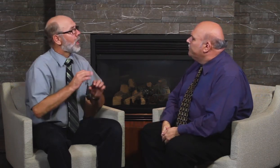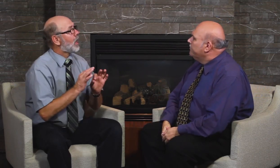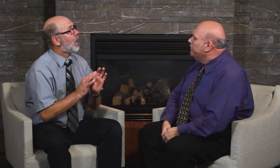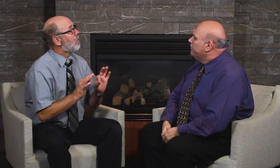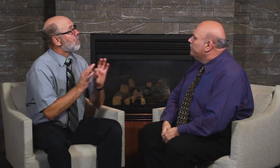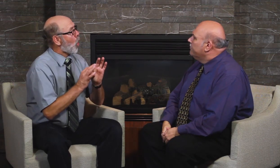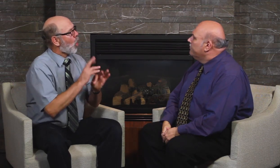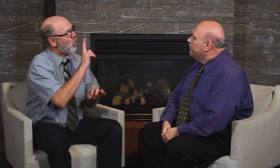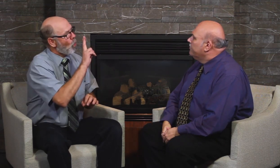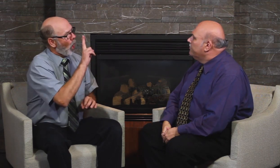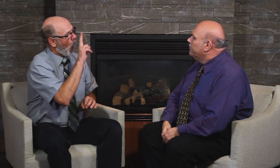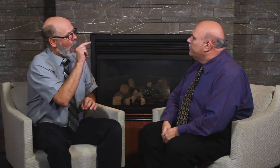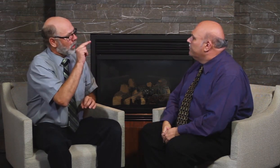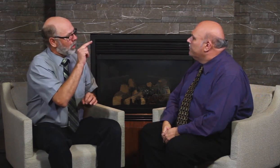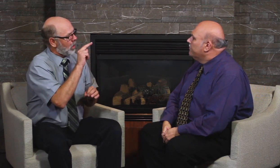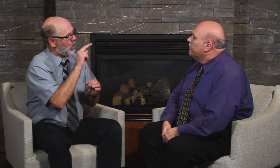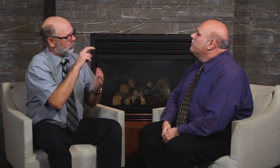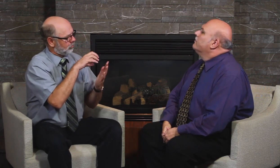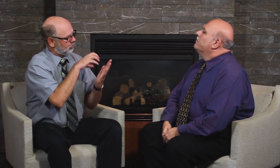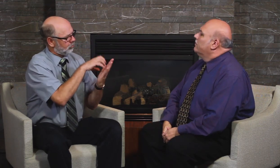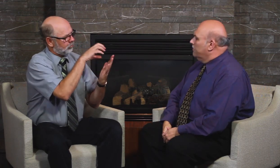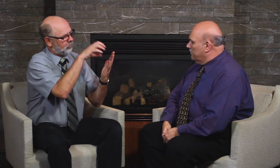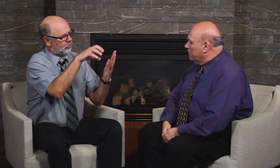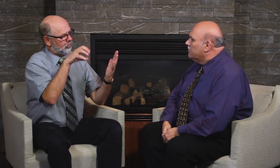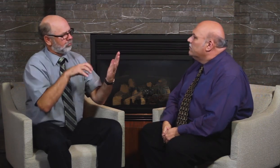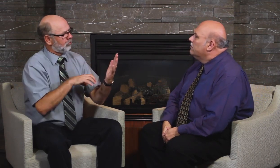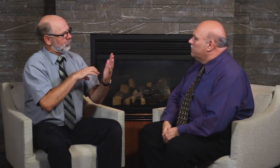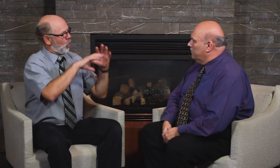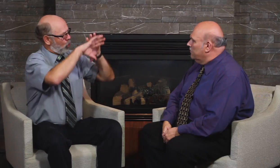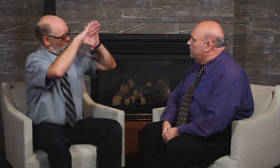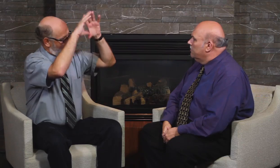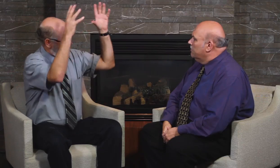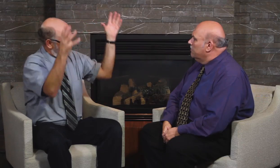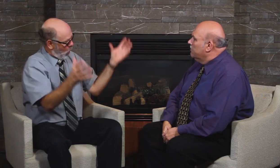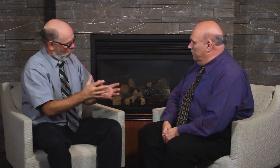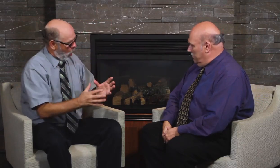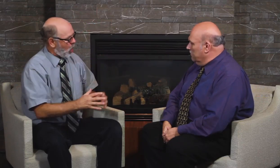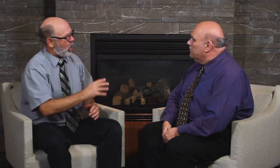United Nations (UN) is the international government of